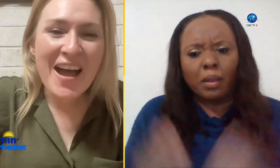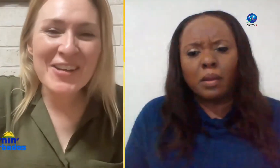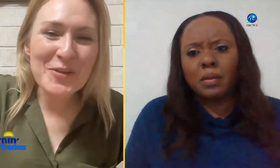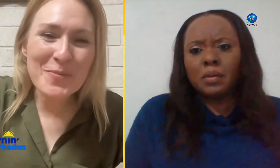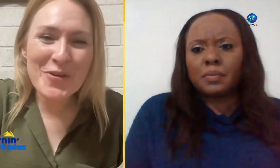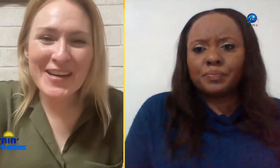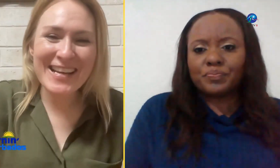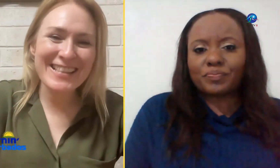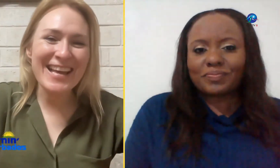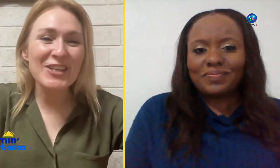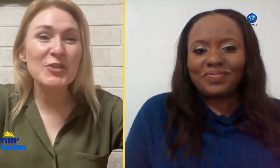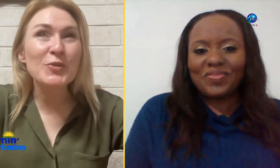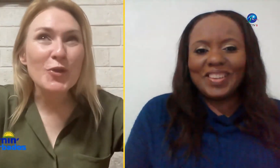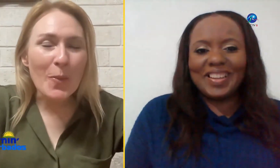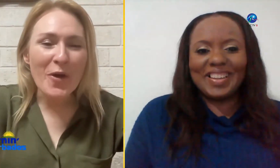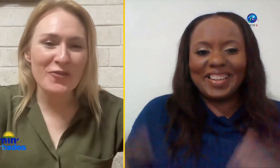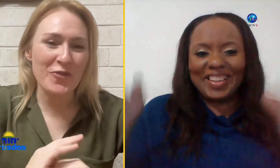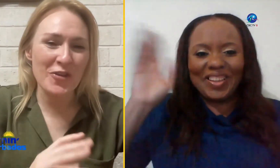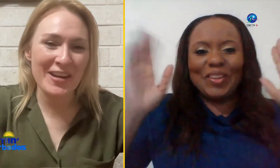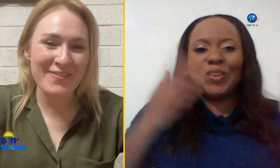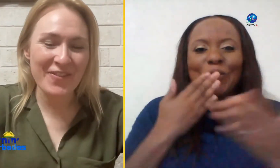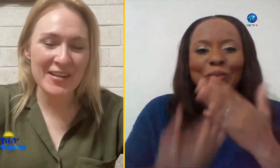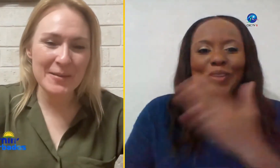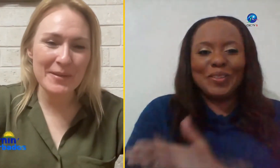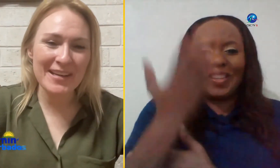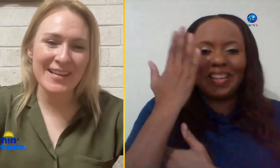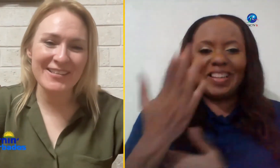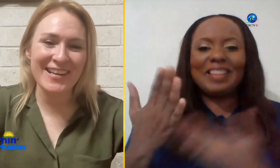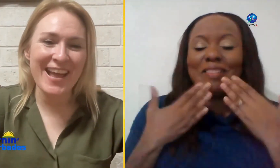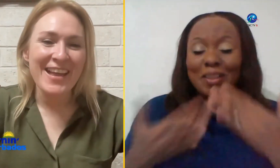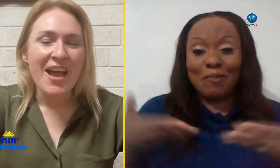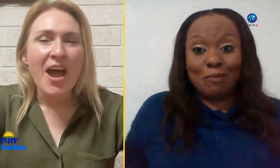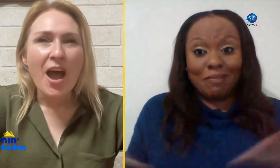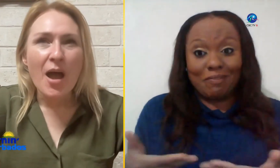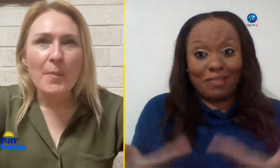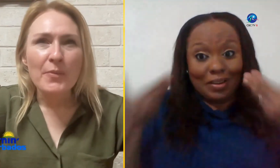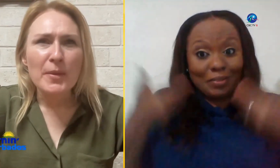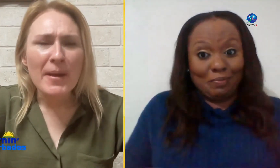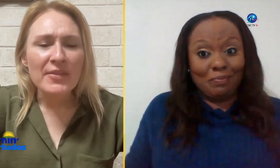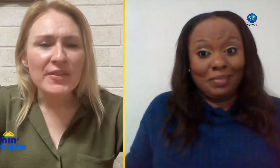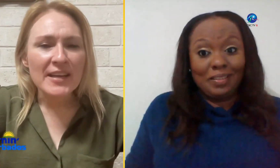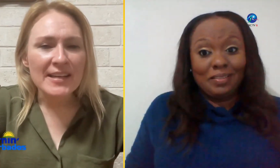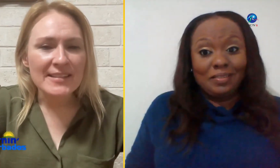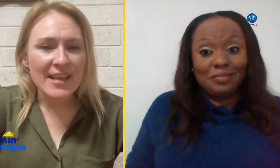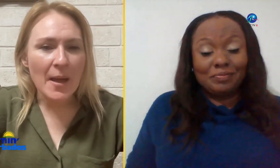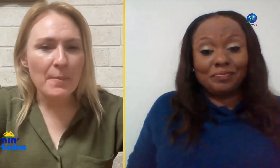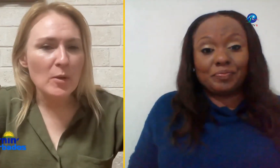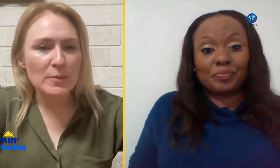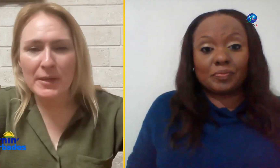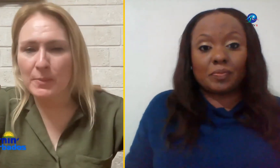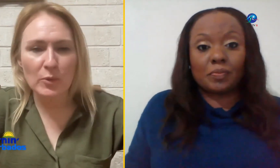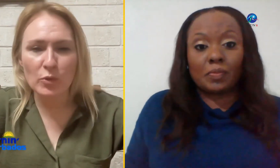hi good morning thank you so much for inviting me here today um the main thing is that most